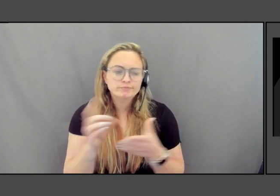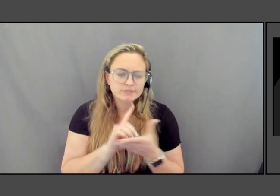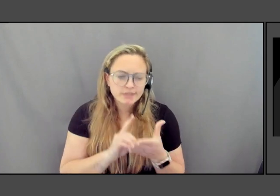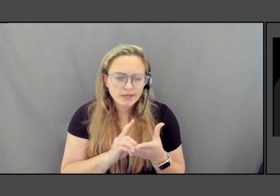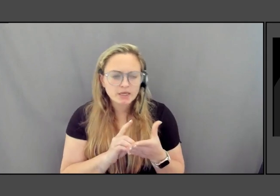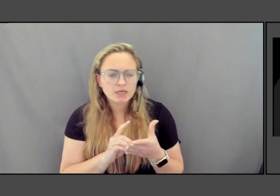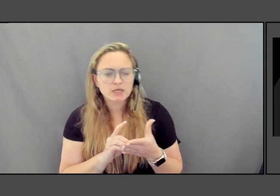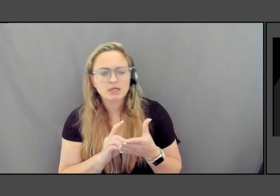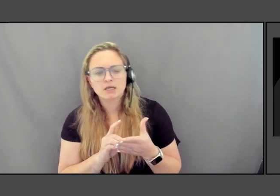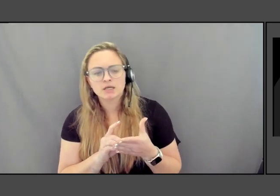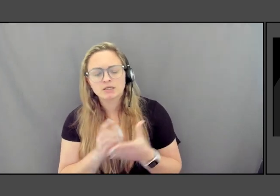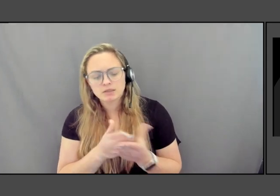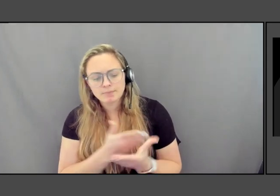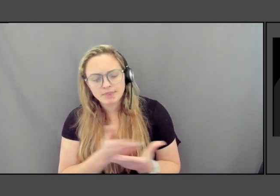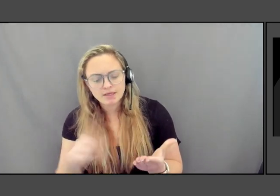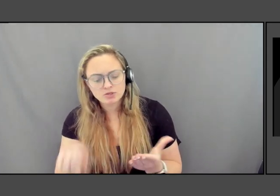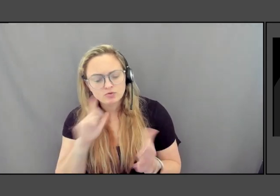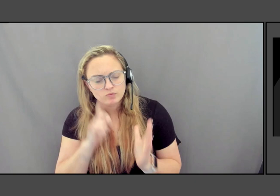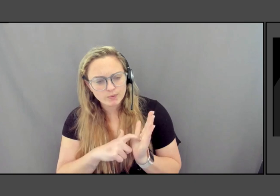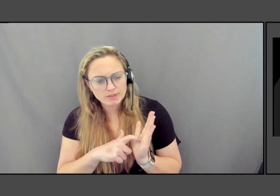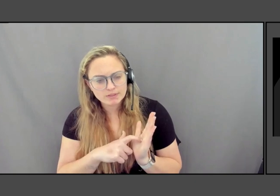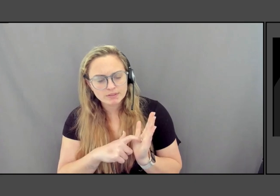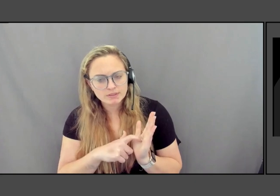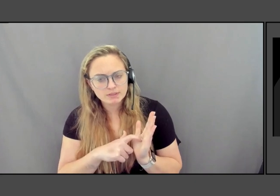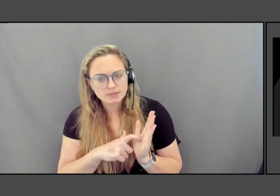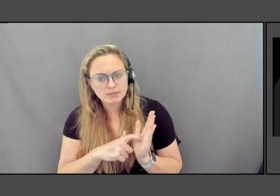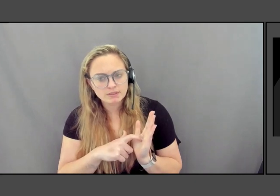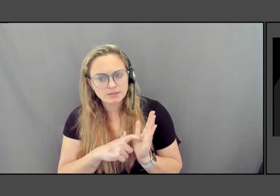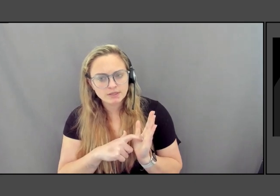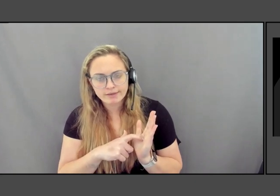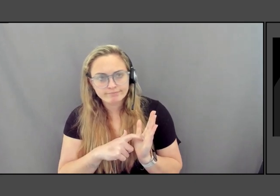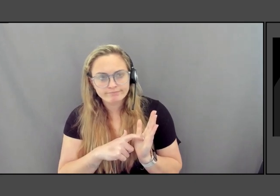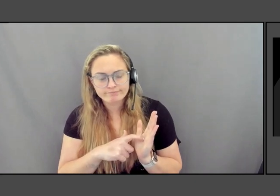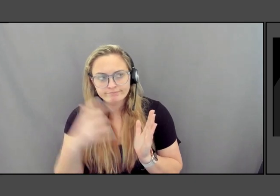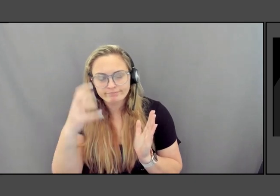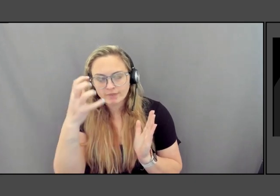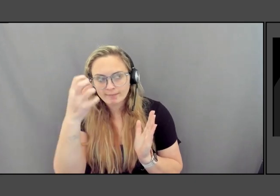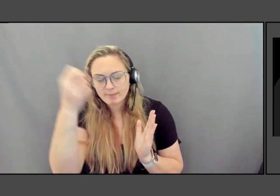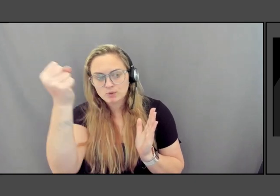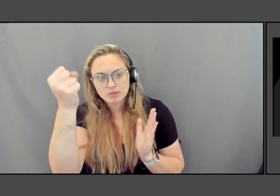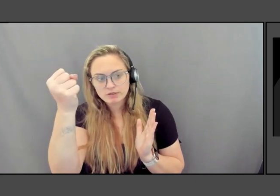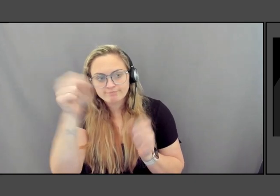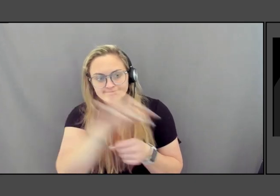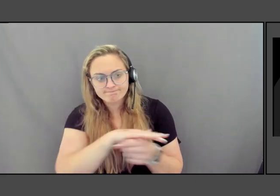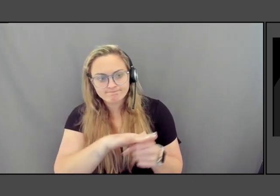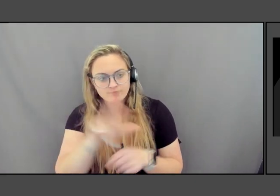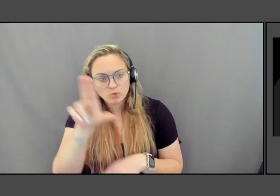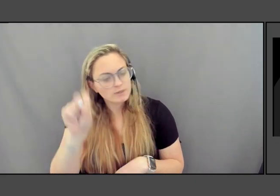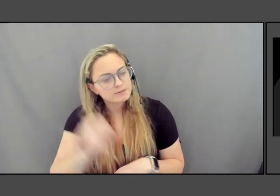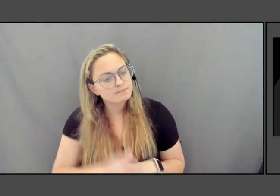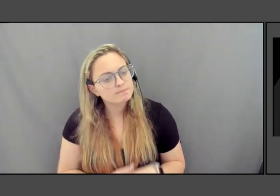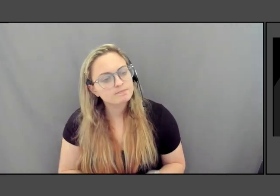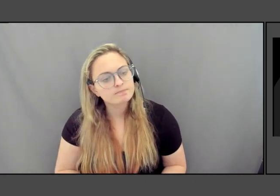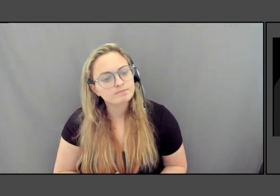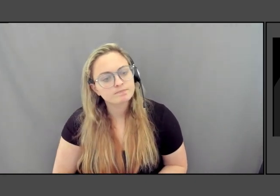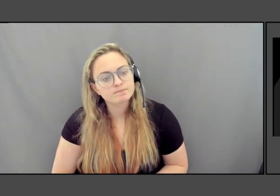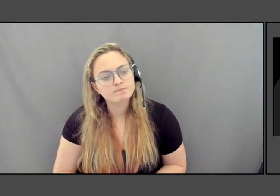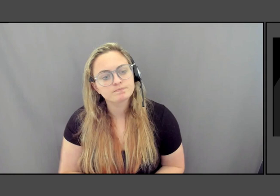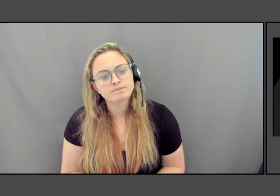that you've noticed in the commemorative landscape in the United States. I think the the, the memorials